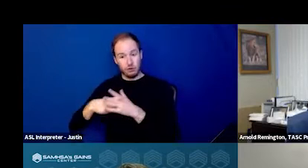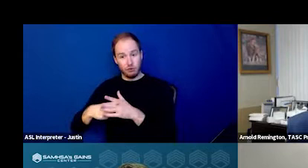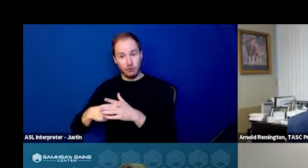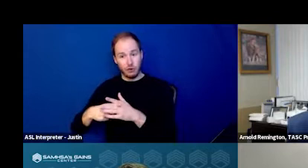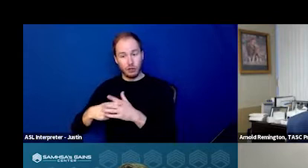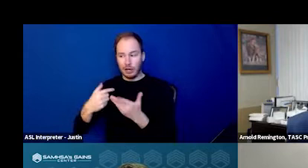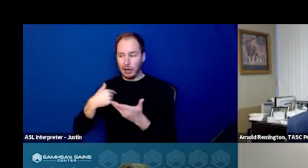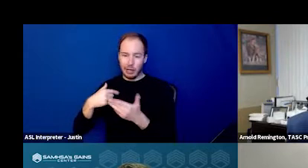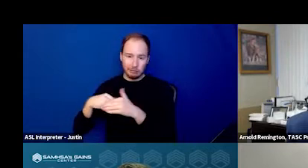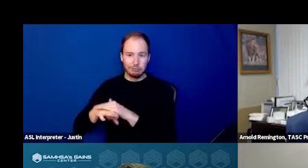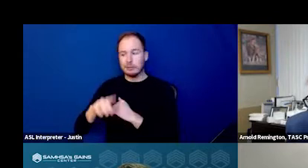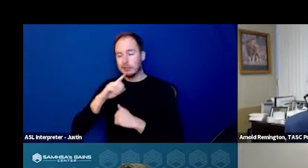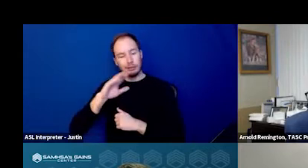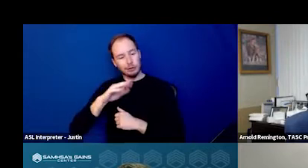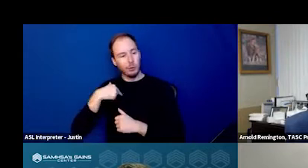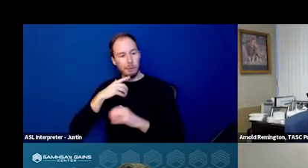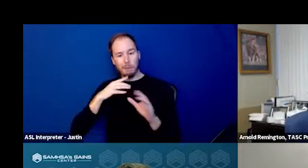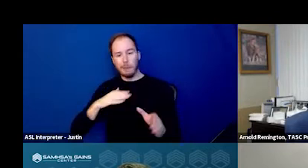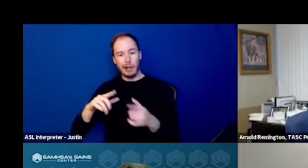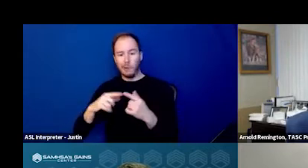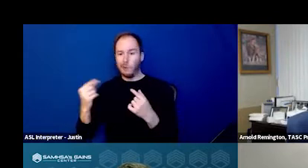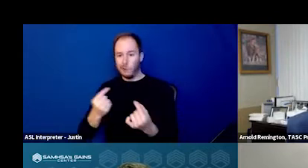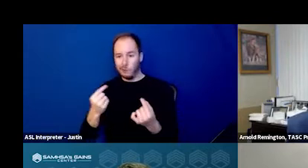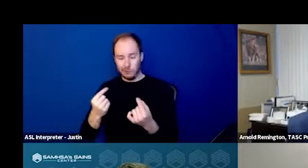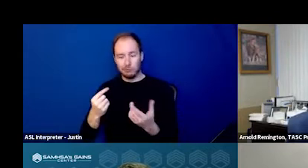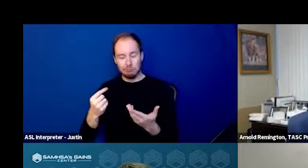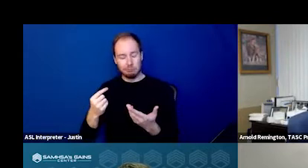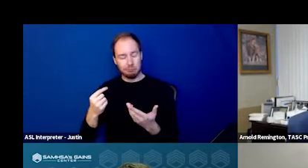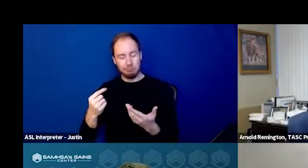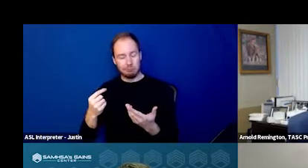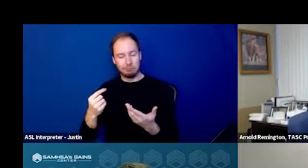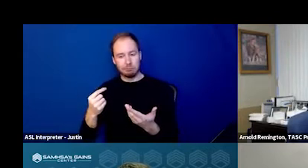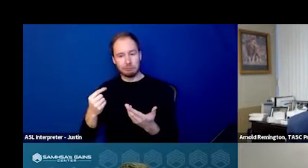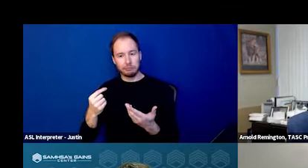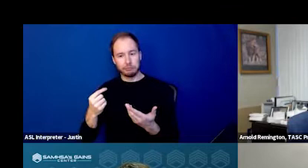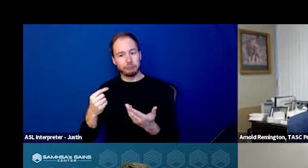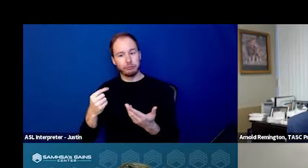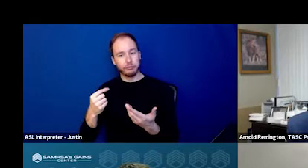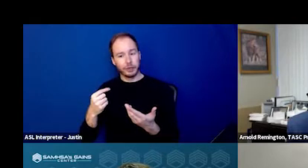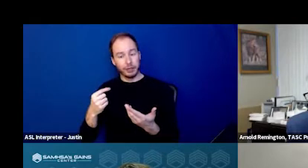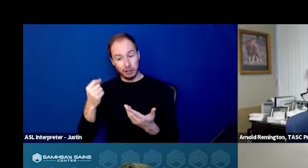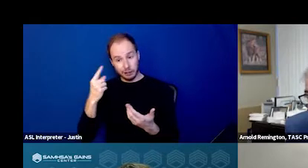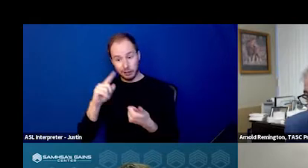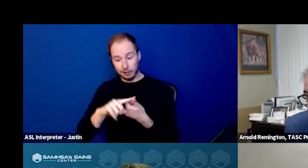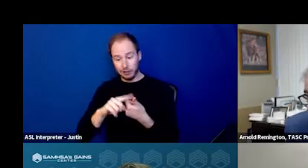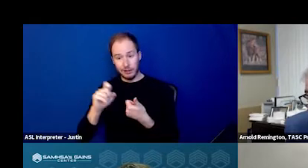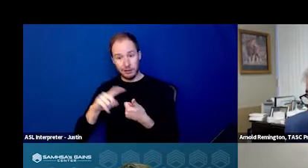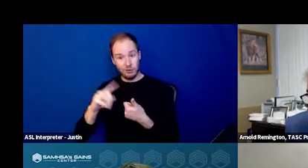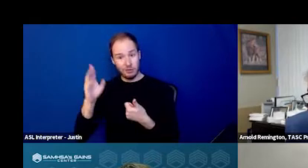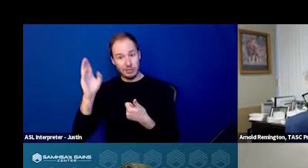I came in and said, this is what we're going to do. And I had to one deliver on what we said.